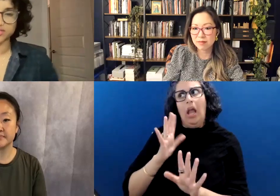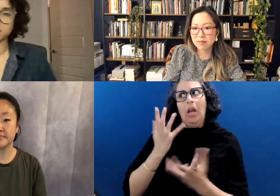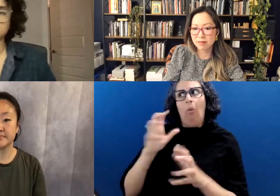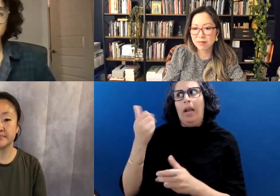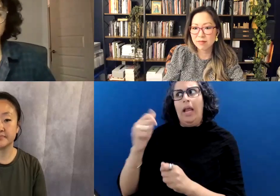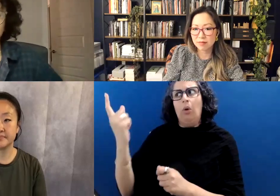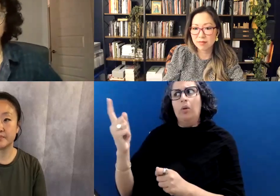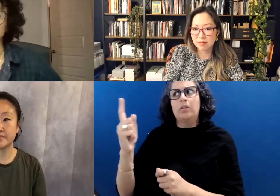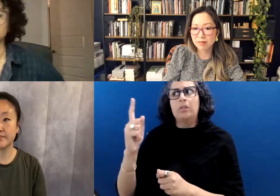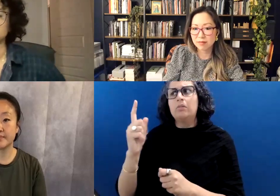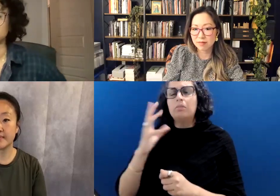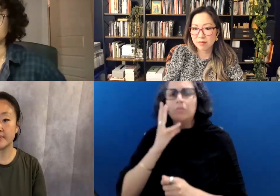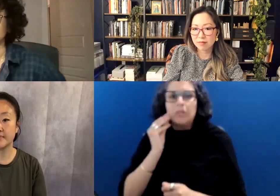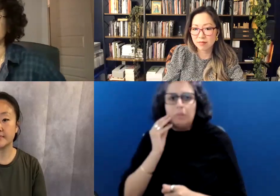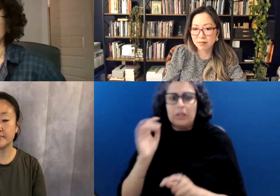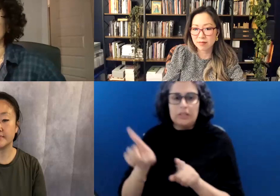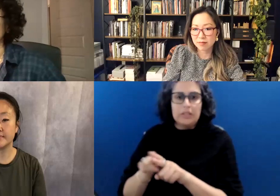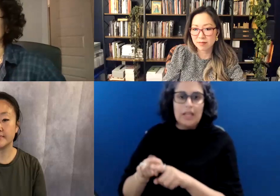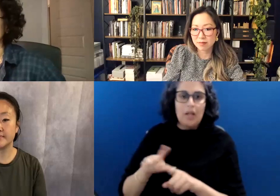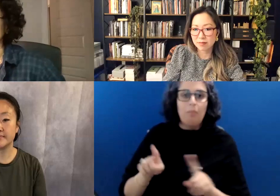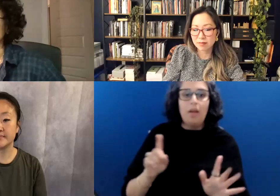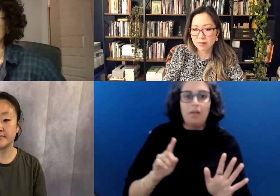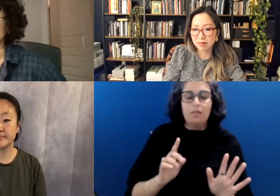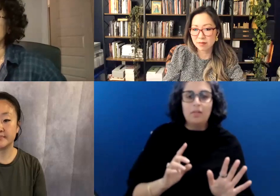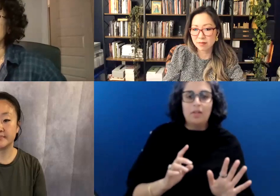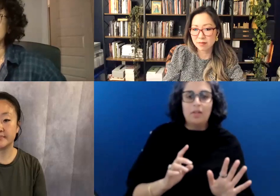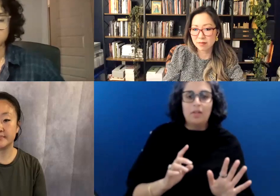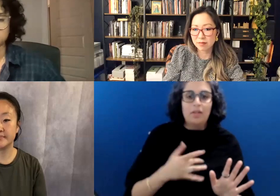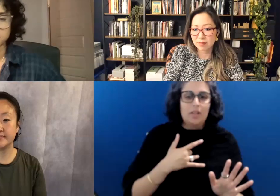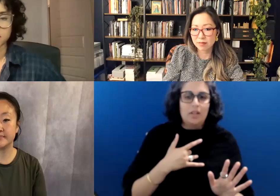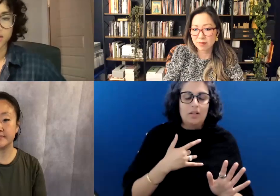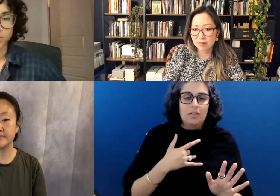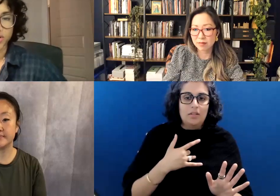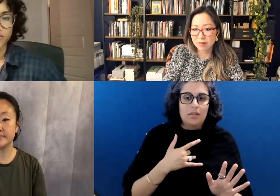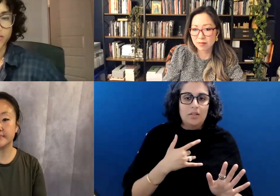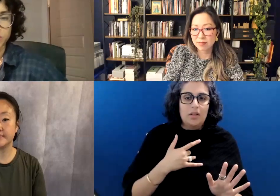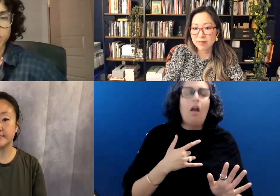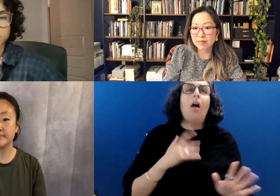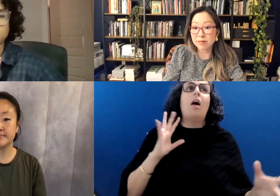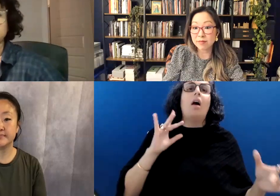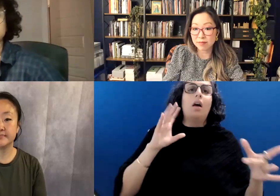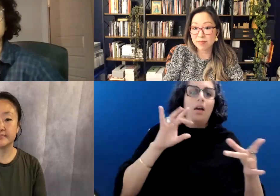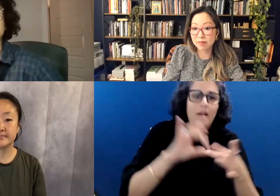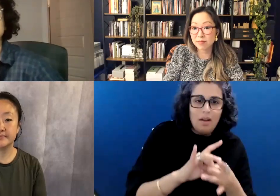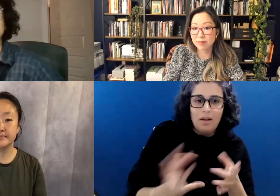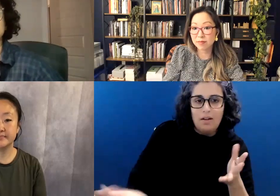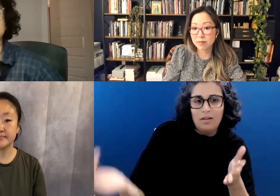On any of us, and I, too, feel sort of very like reconnected, whatever that means. Hmm!